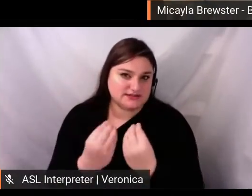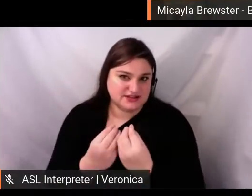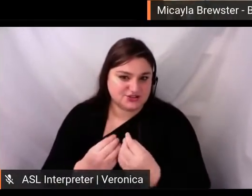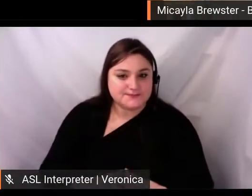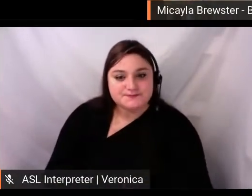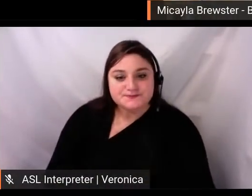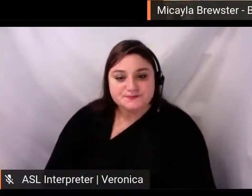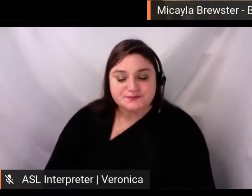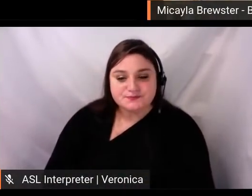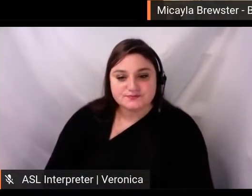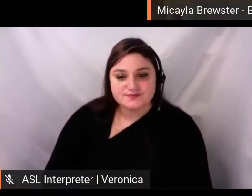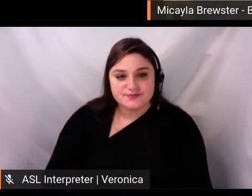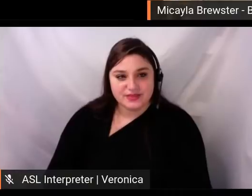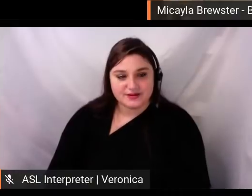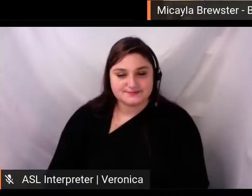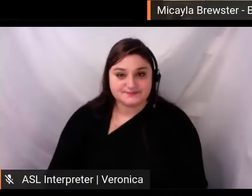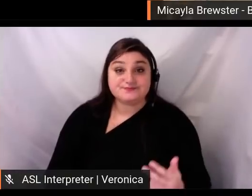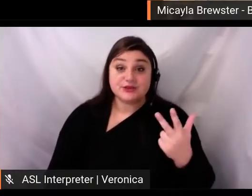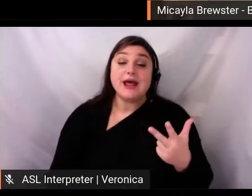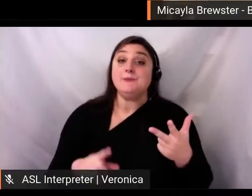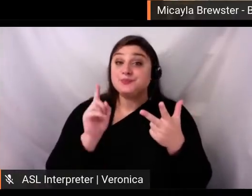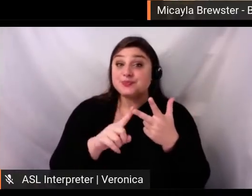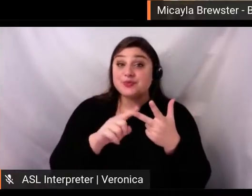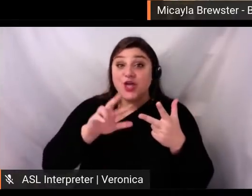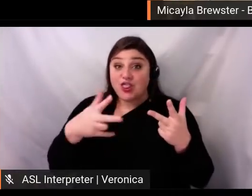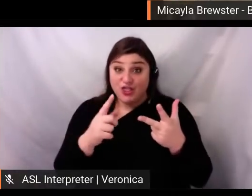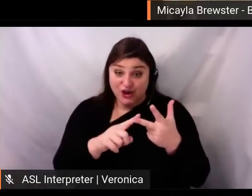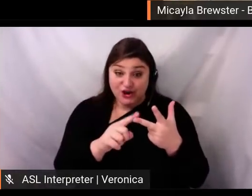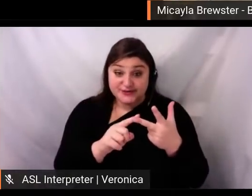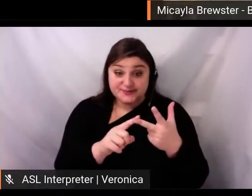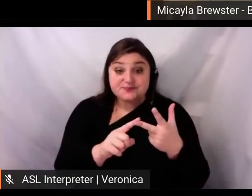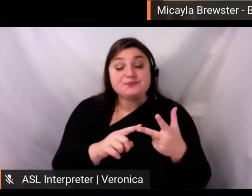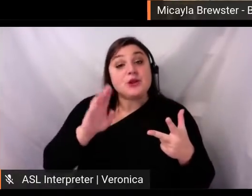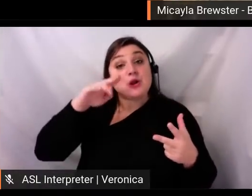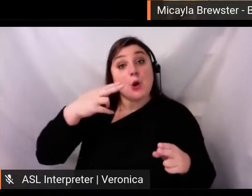Using these techniques, you can collect valuable information at